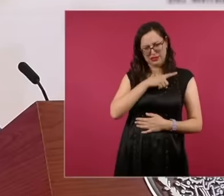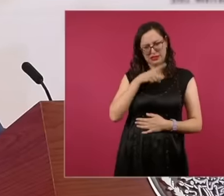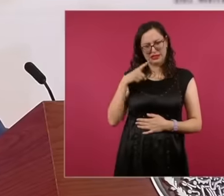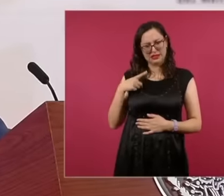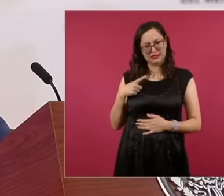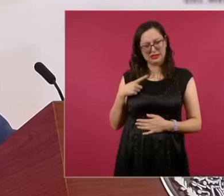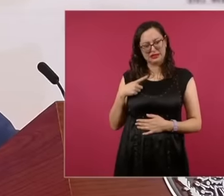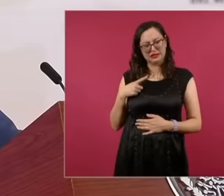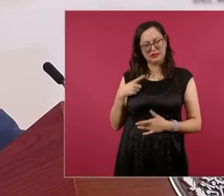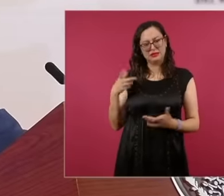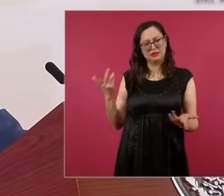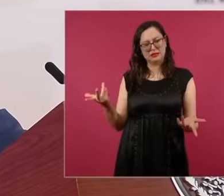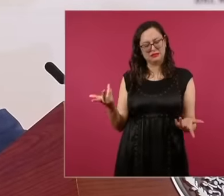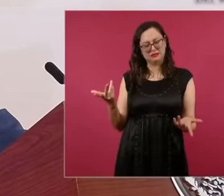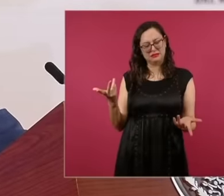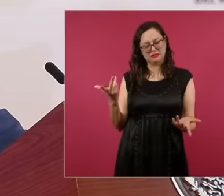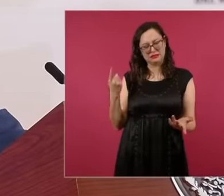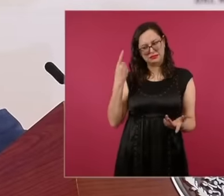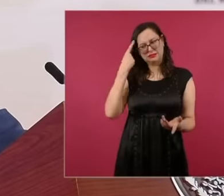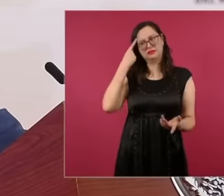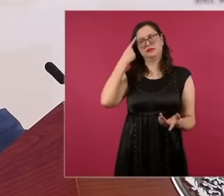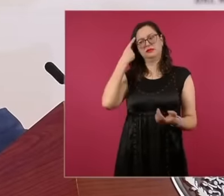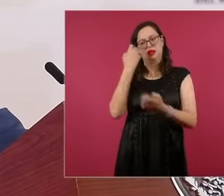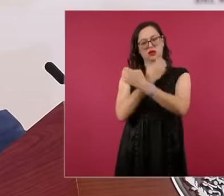the educational to the cultural to the